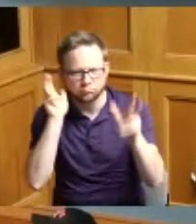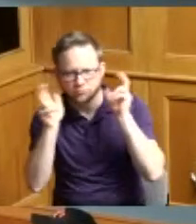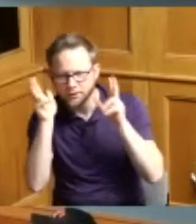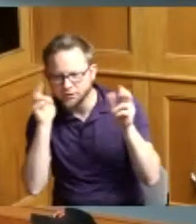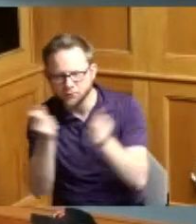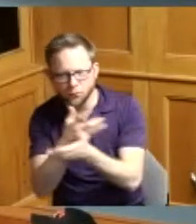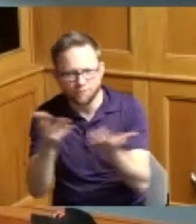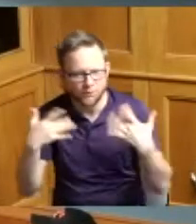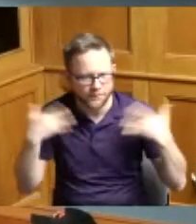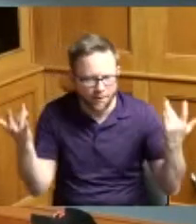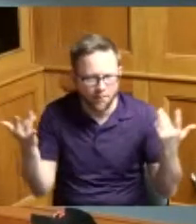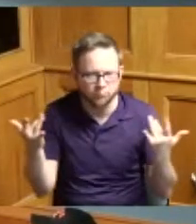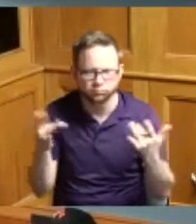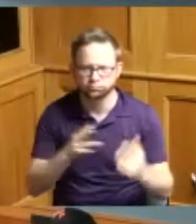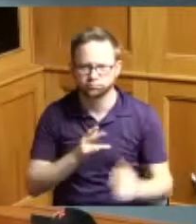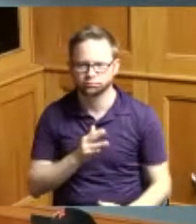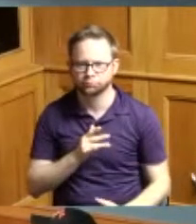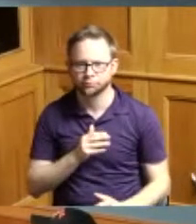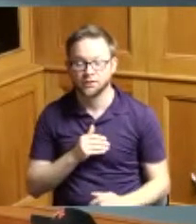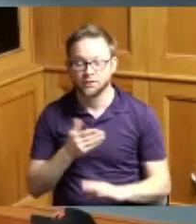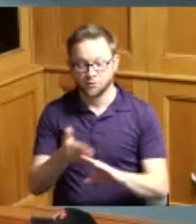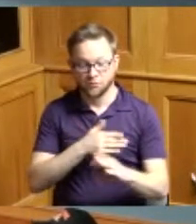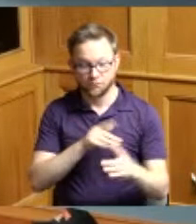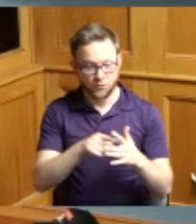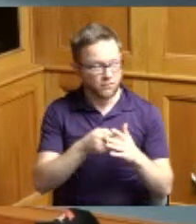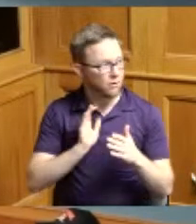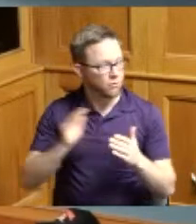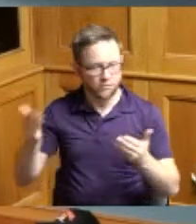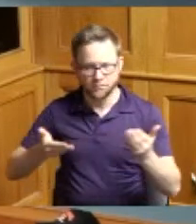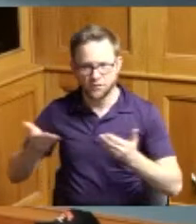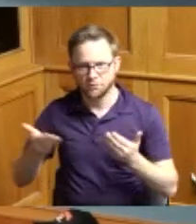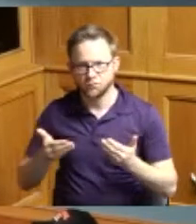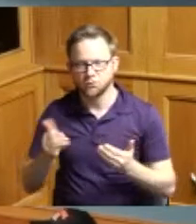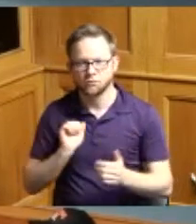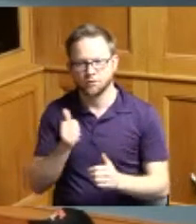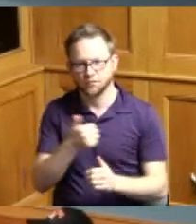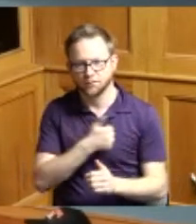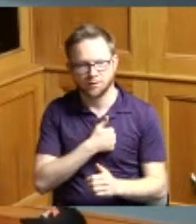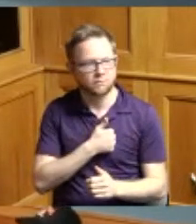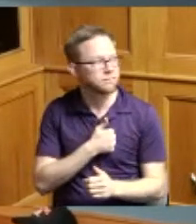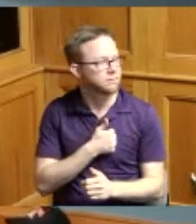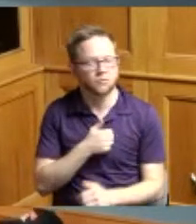so before we get started we're going to introduce ourselves if we can start down here